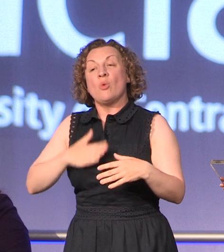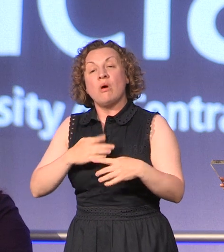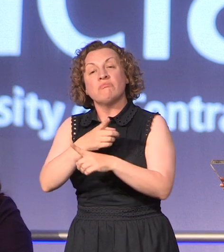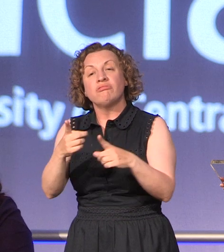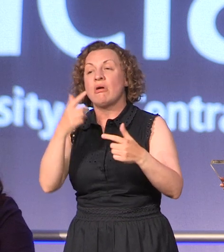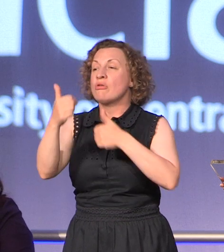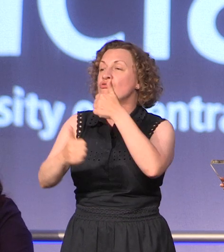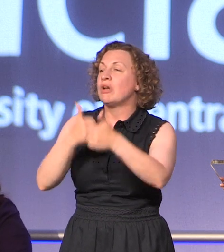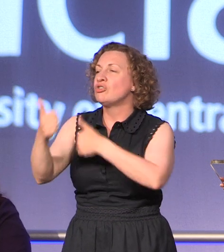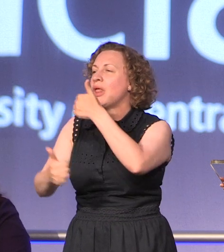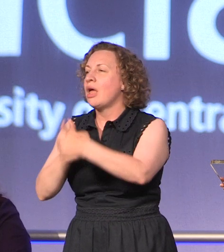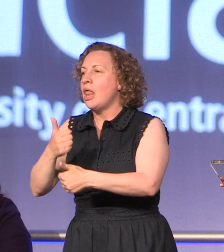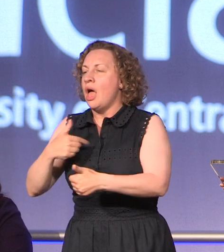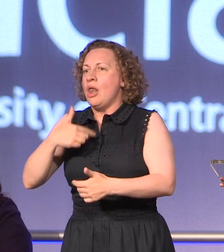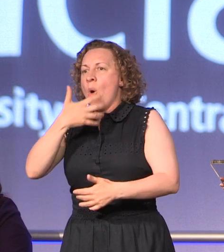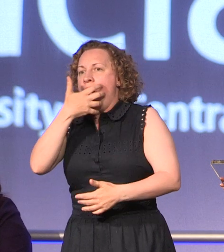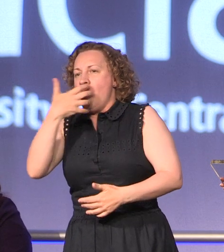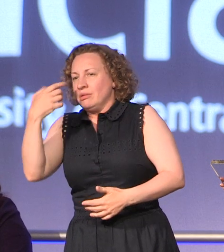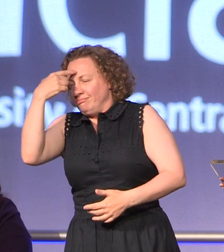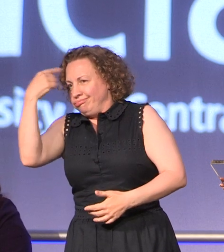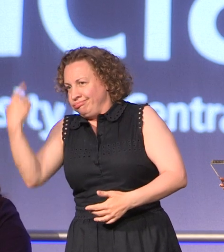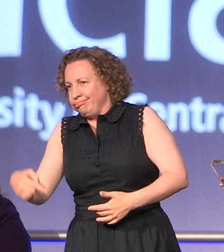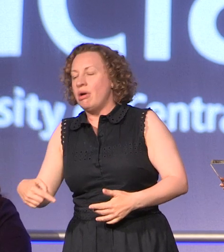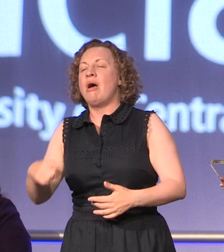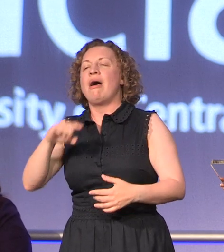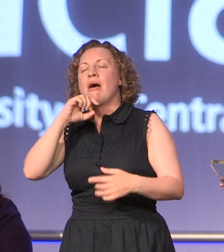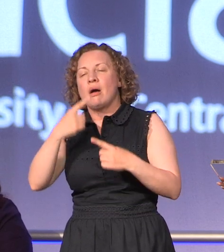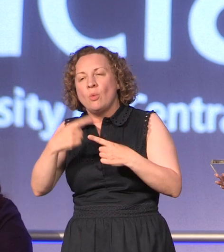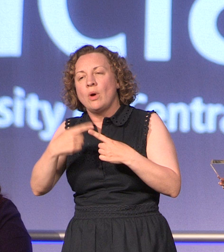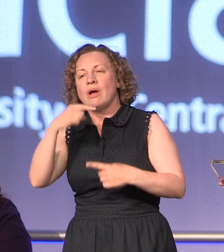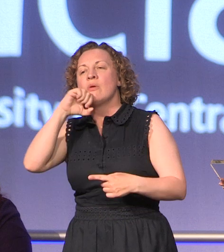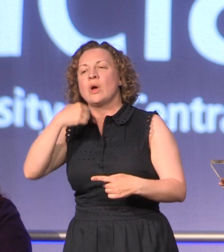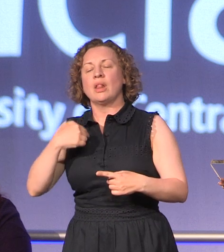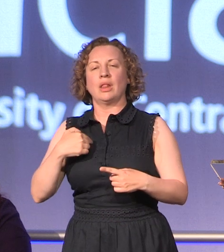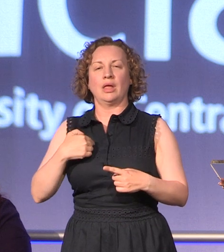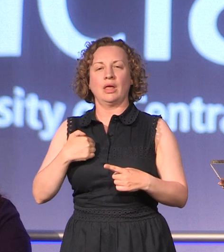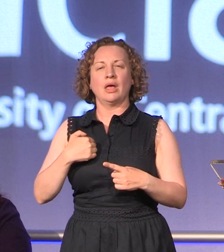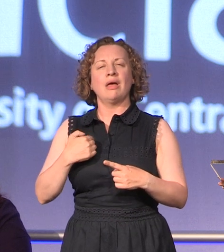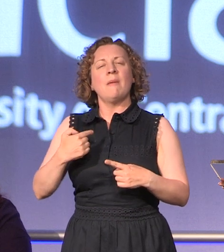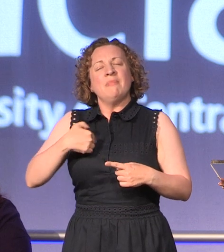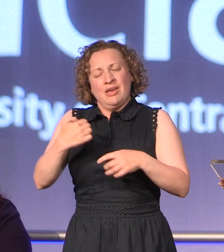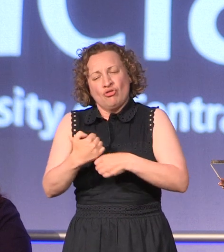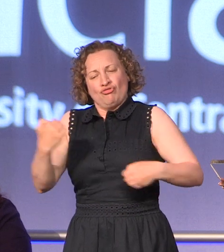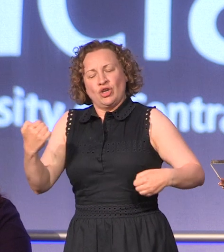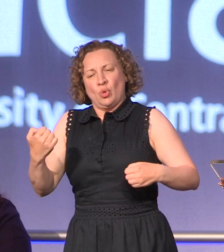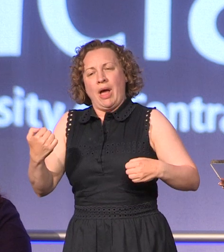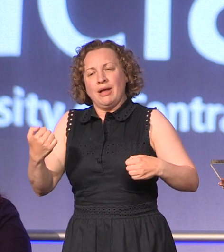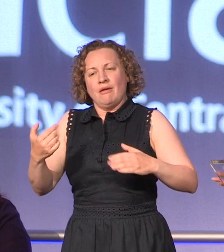it's really hot so I'm going to be really quick but I just want to say if I can give you any advice you know I'm a graduate from this University and I